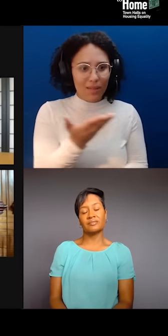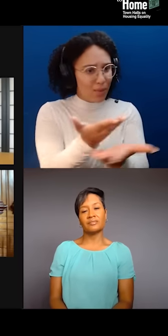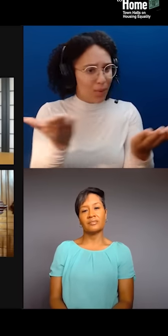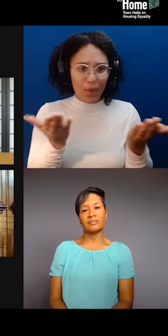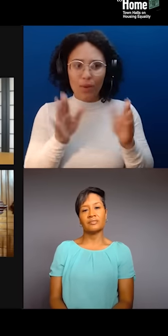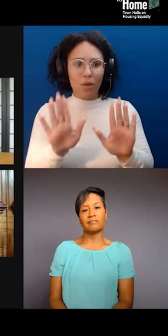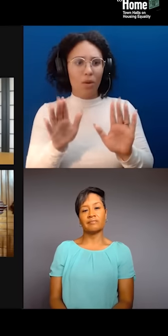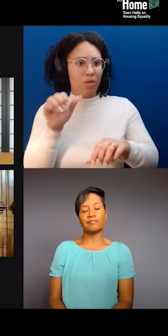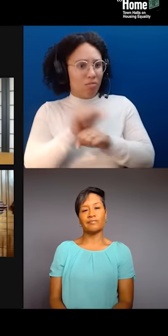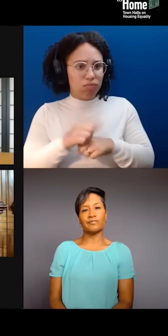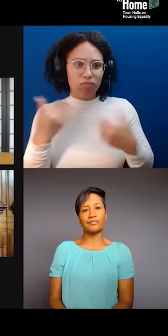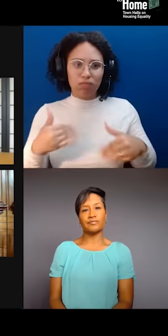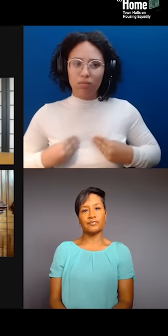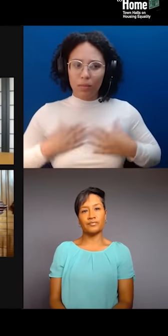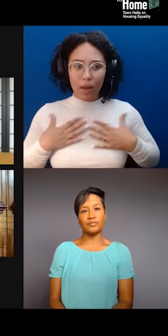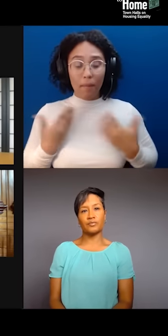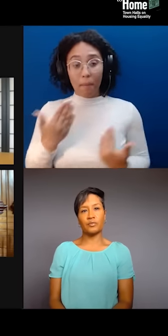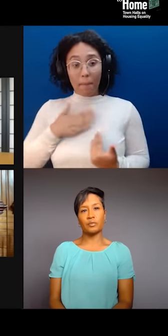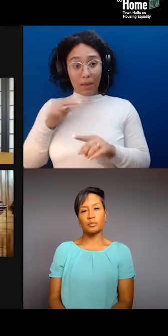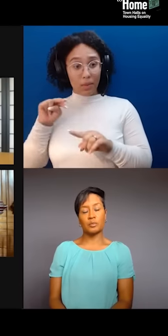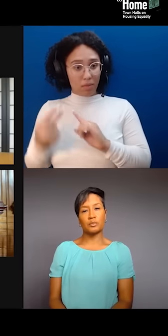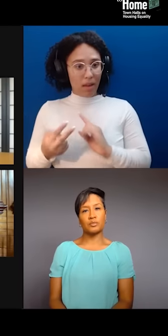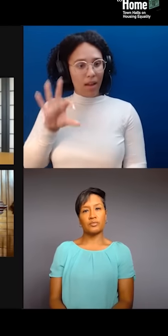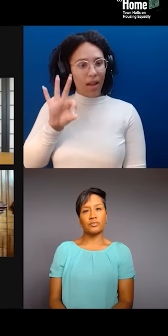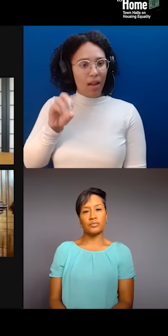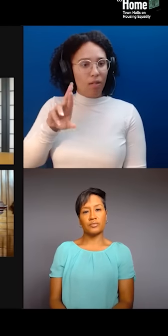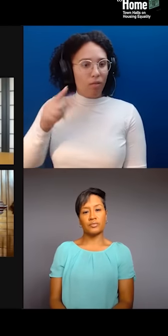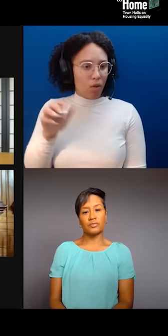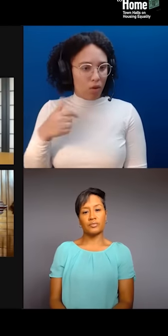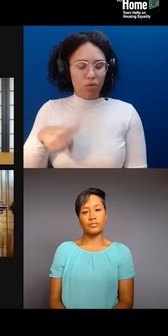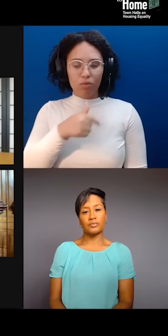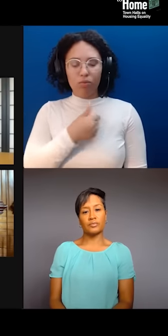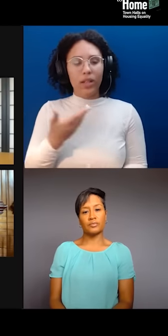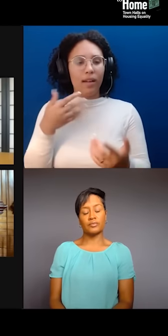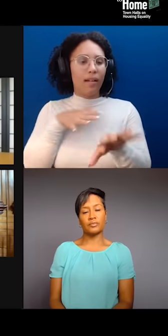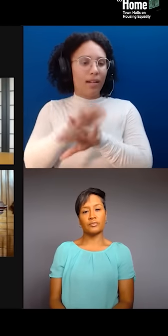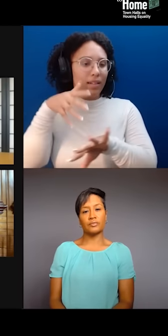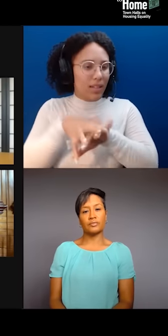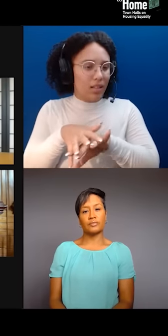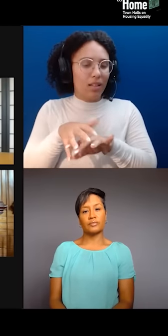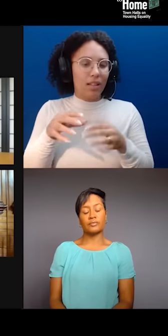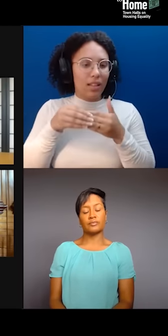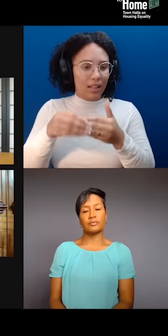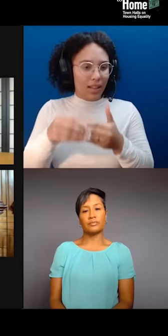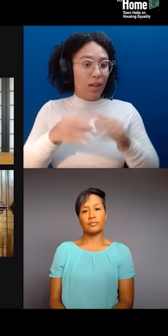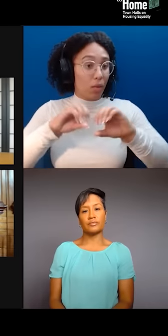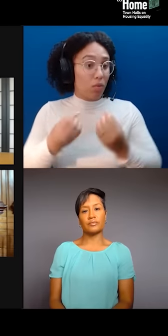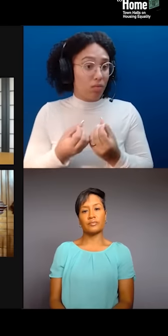we are a native-led organization. We're located along the banks of the Mahicannituck River.